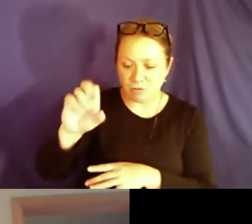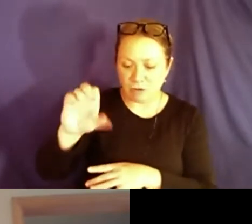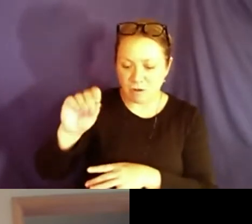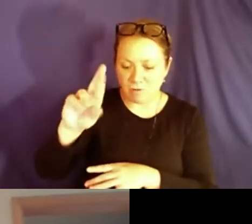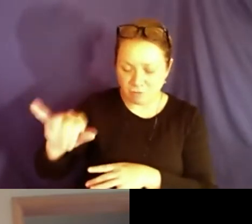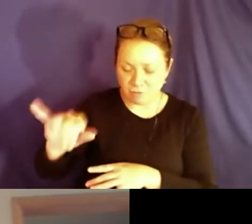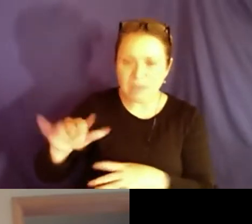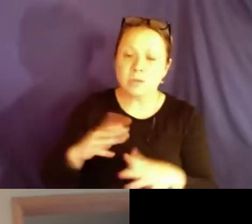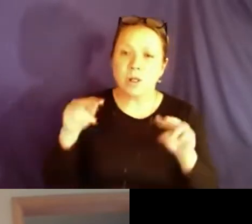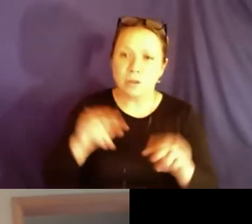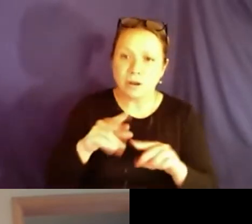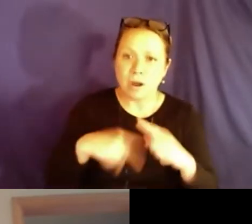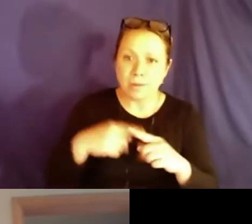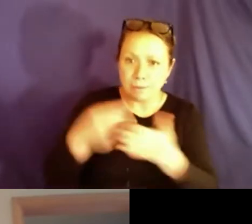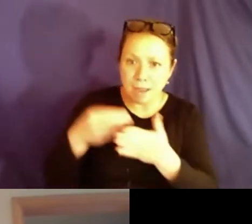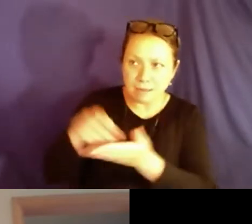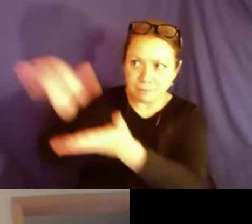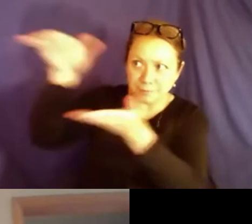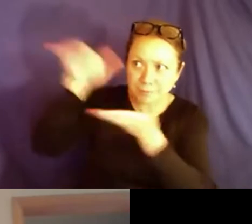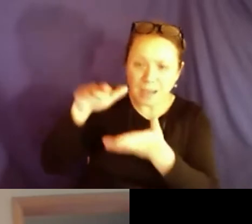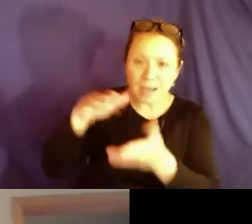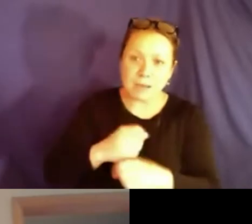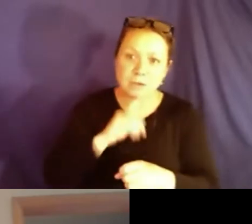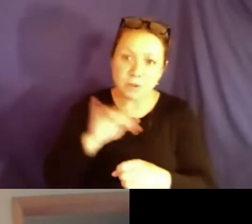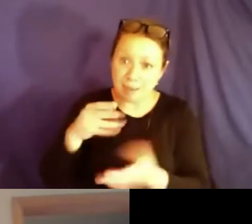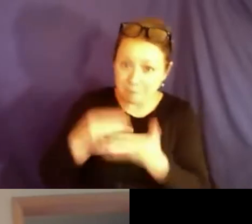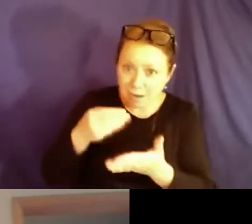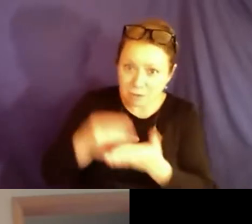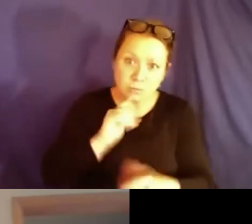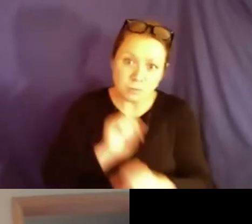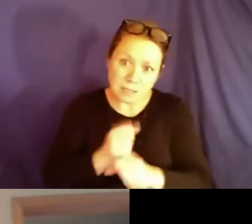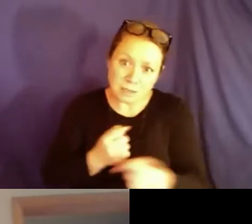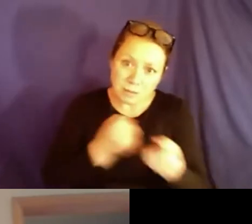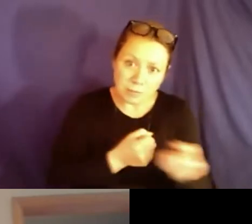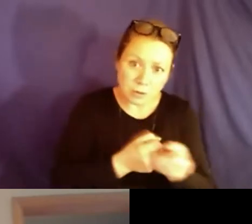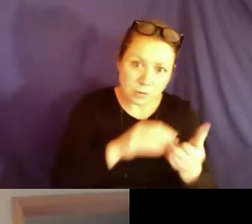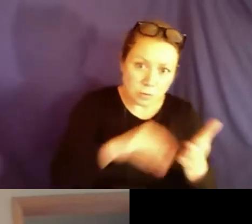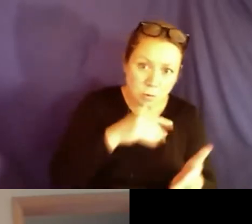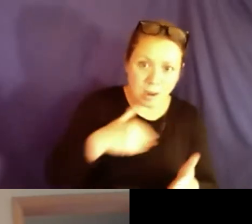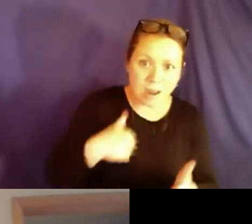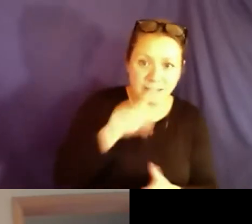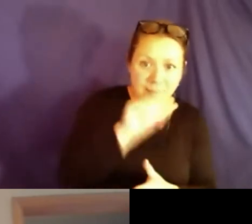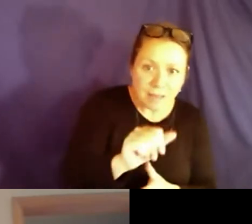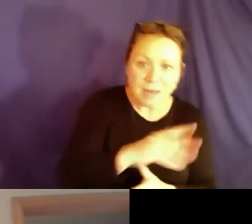recovery. That's looking at all the COVID funding and money that's coming in and making sure it